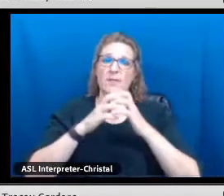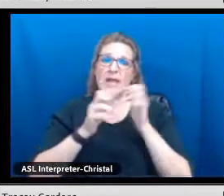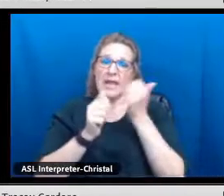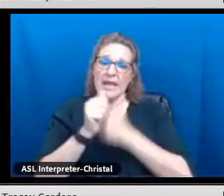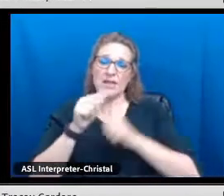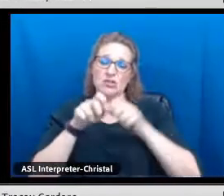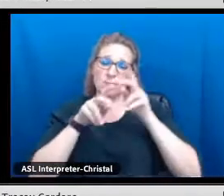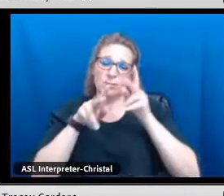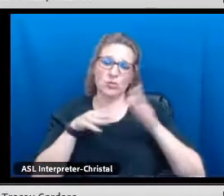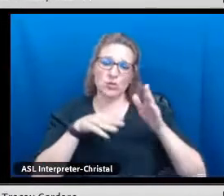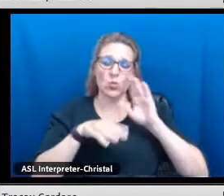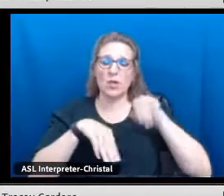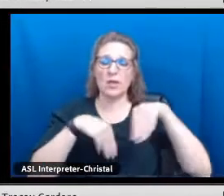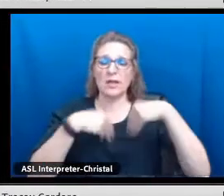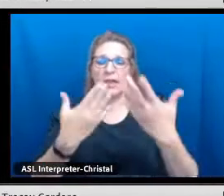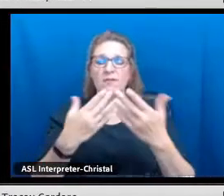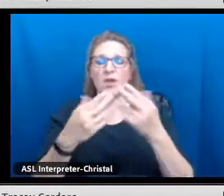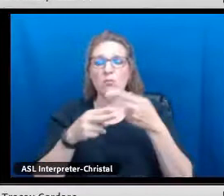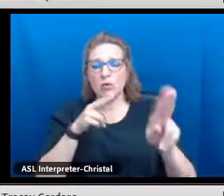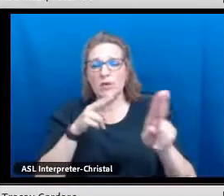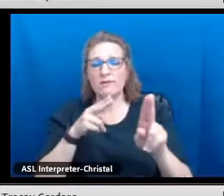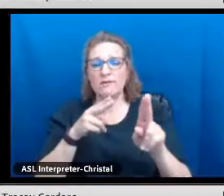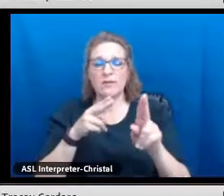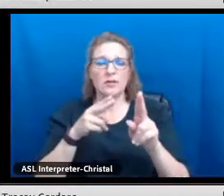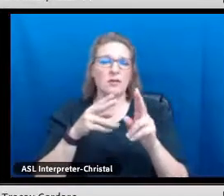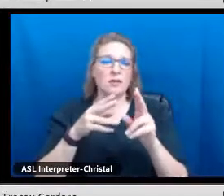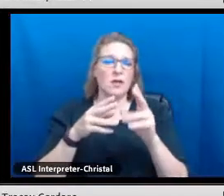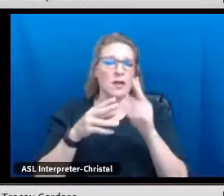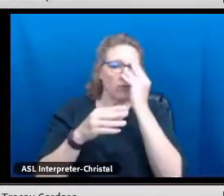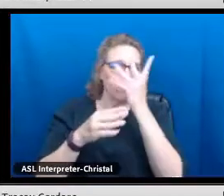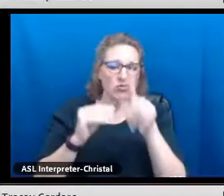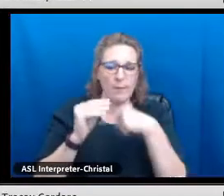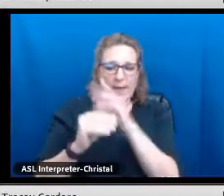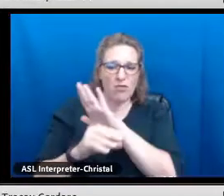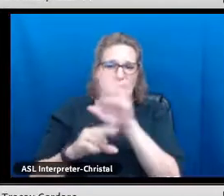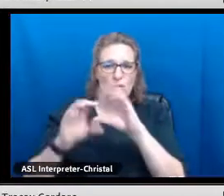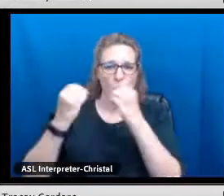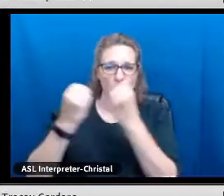Each of our panels is going to give a brief overview of the context of their organizations